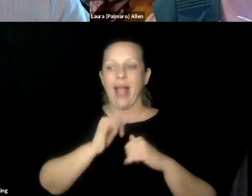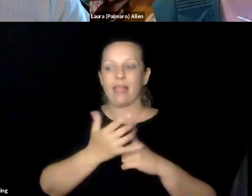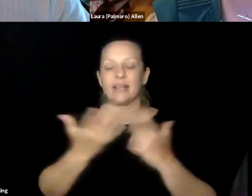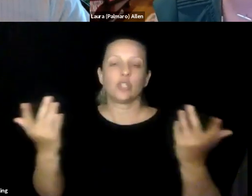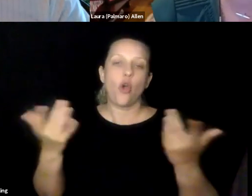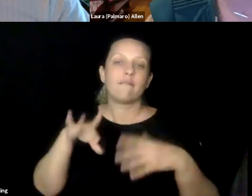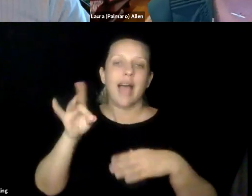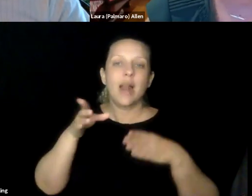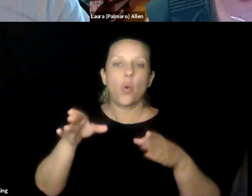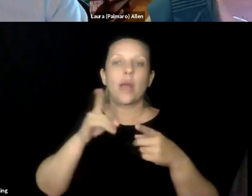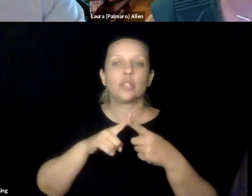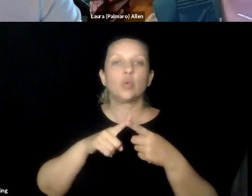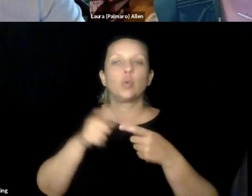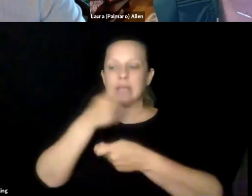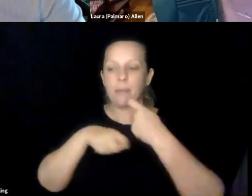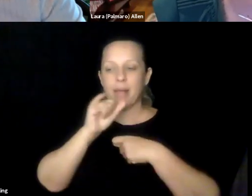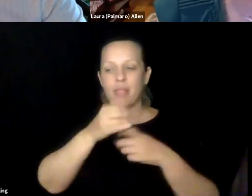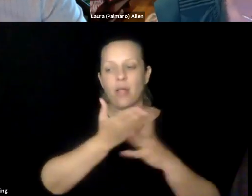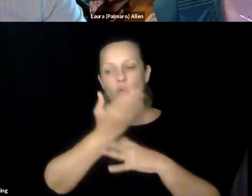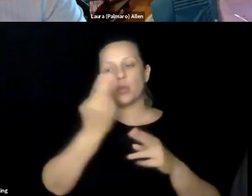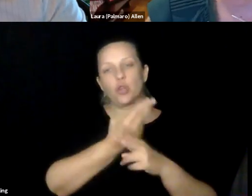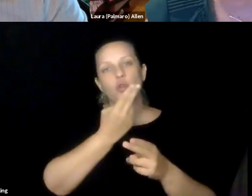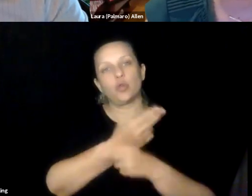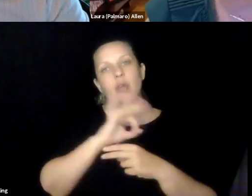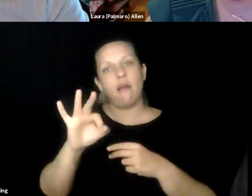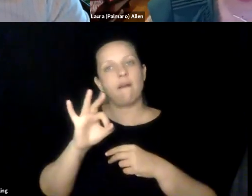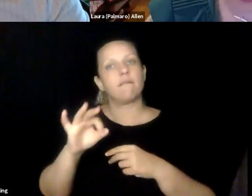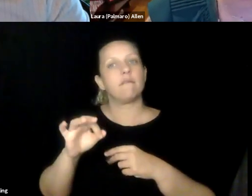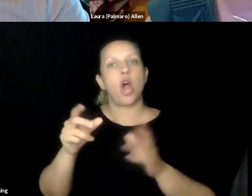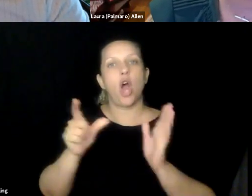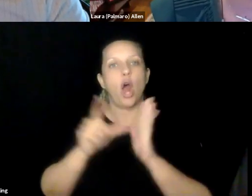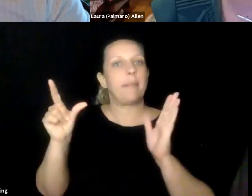make them professional captions. But we know that's still not always the